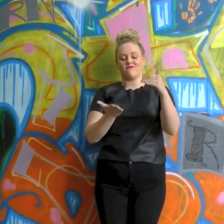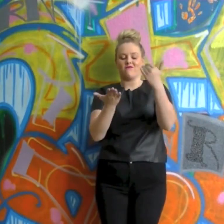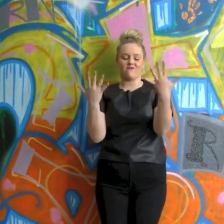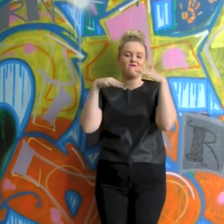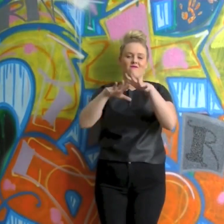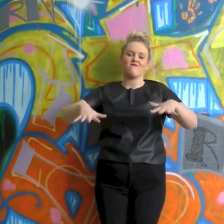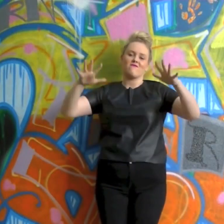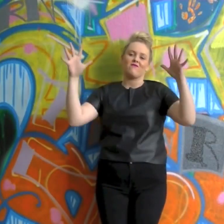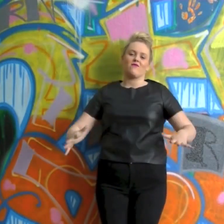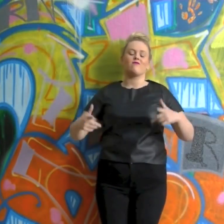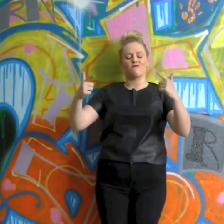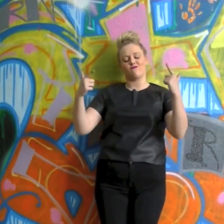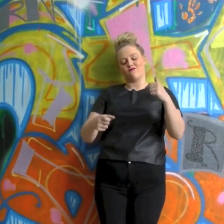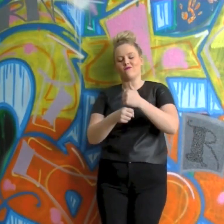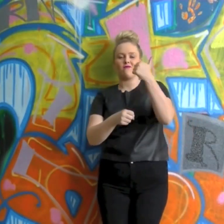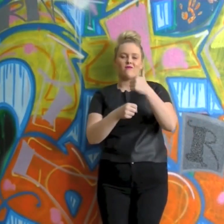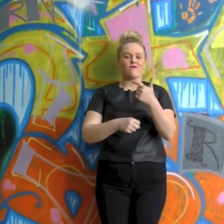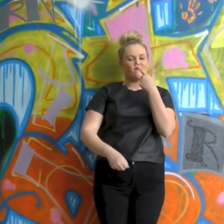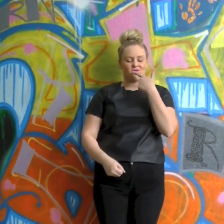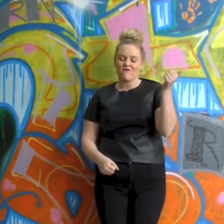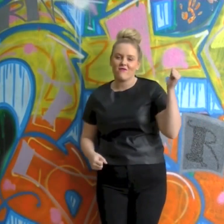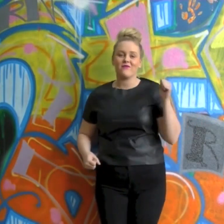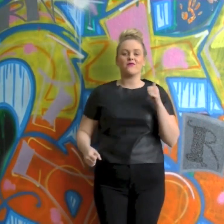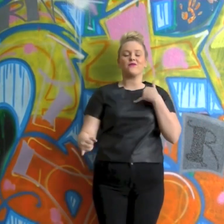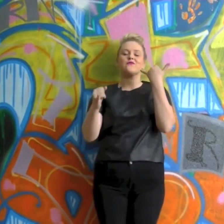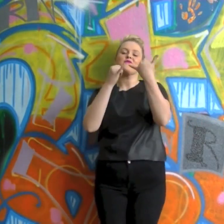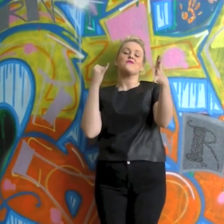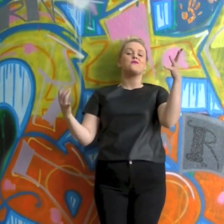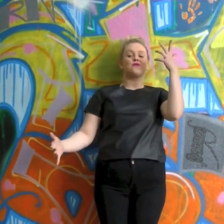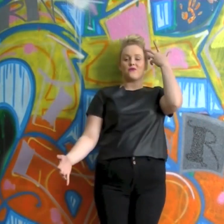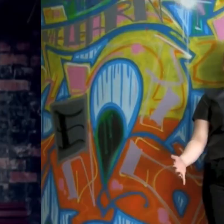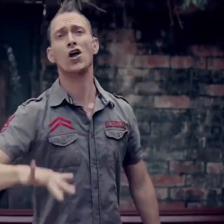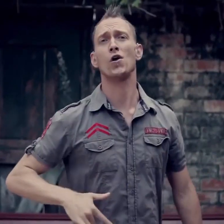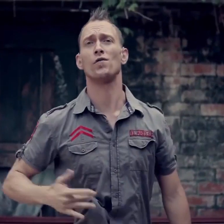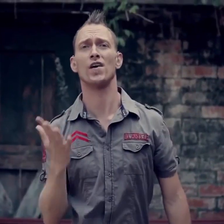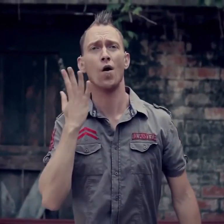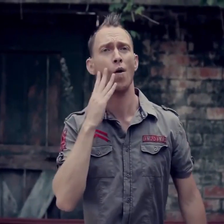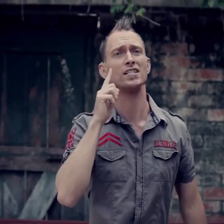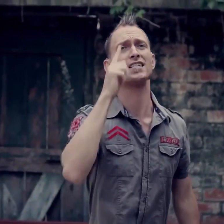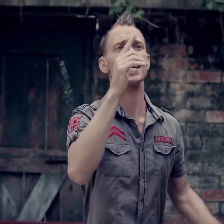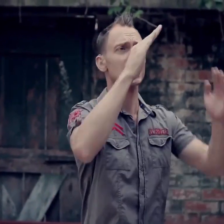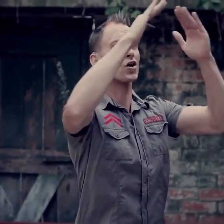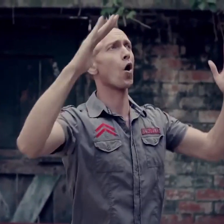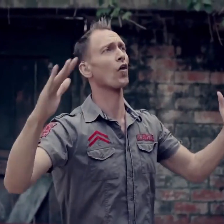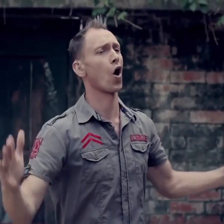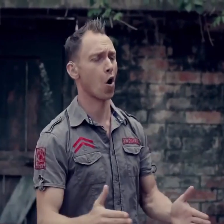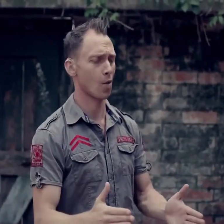This isn't completely correct because the two languages, in fact, have a joint relative, namely the British sign-language of the early